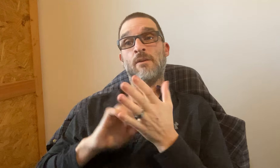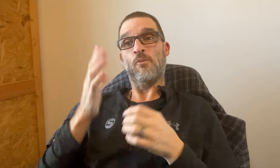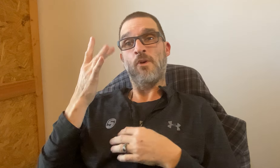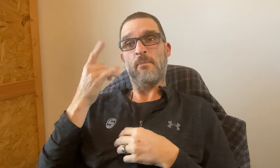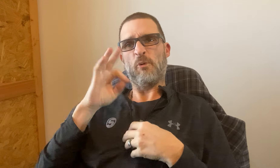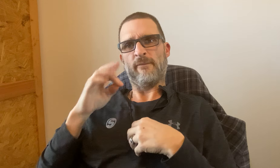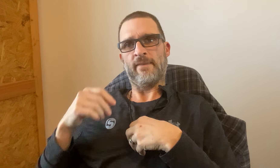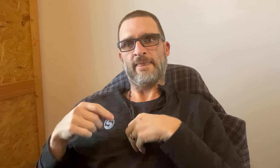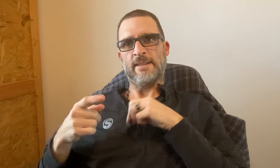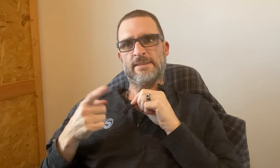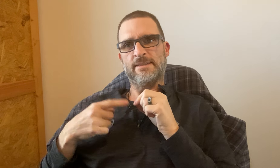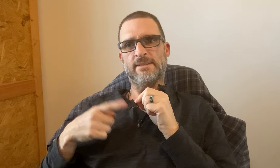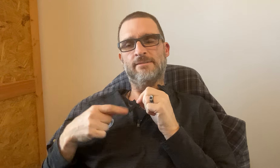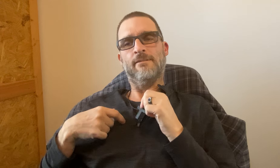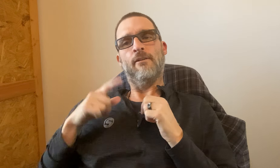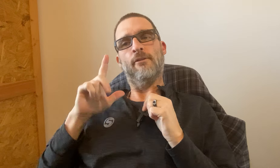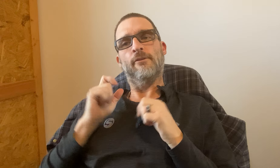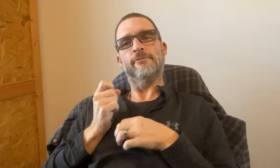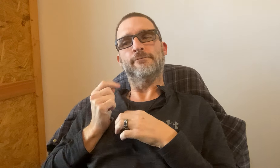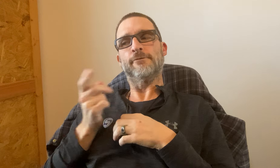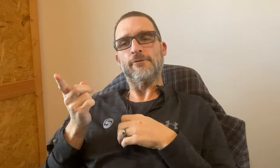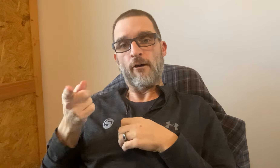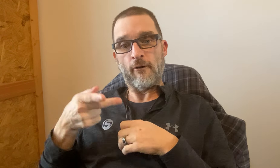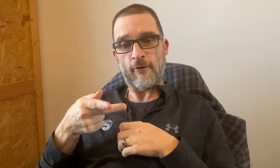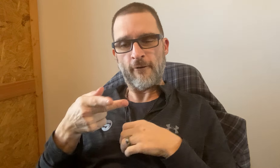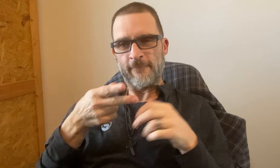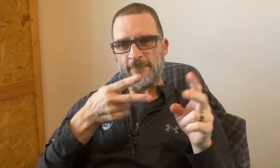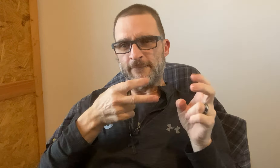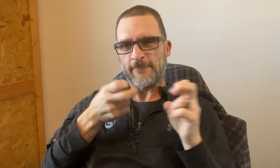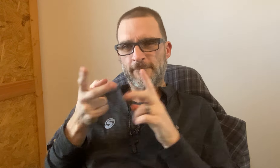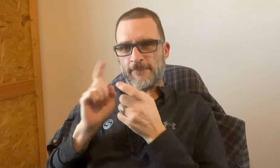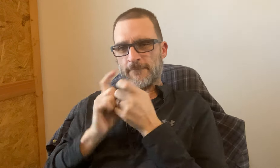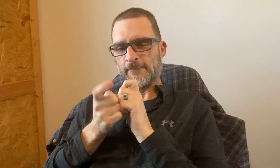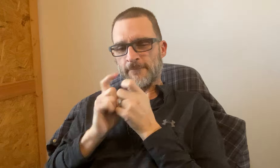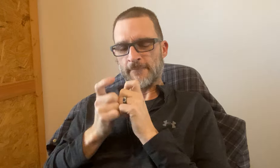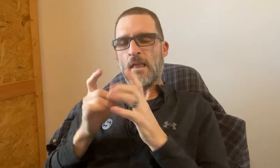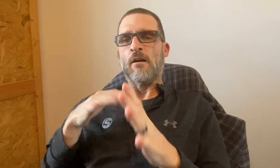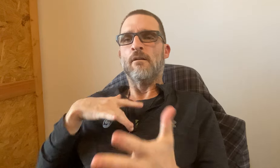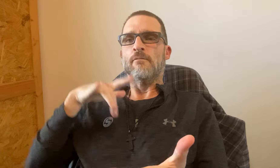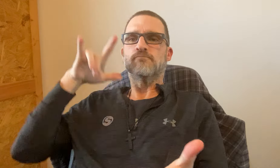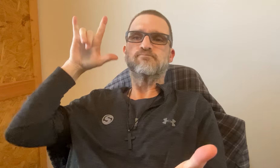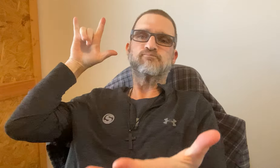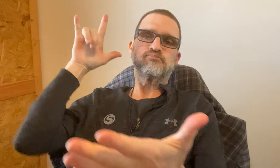My team designed it because of my cross necklace. I'd be rubbing on my necklace and that person noticed it. That person decided to take similar design and made some modifications.